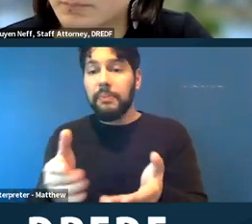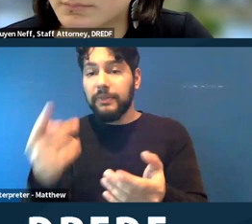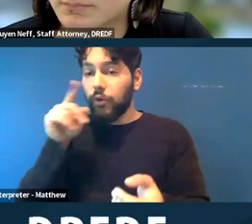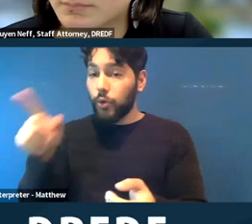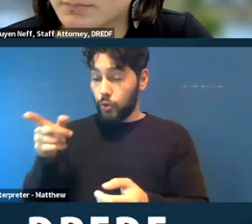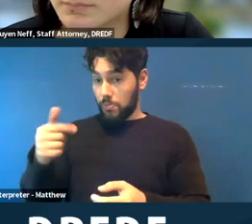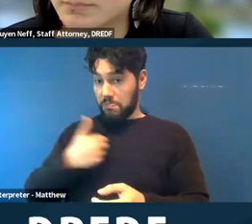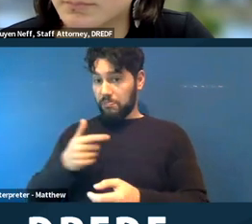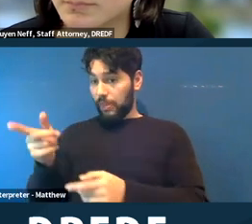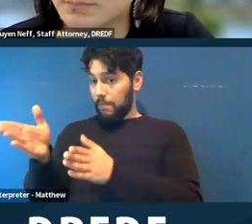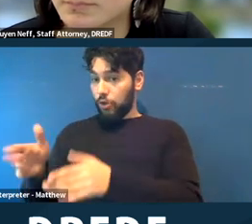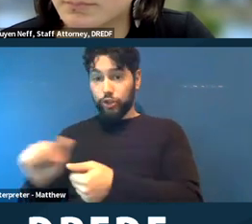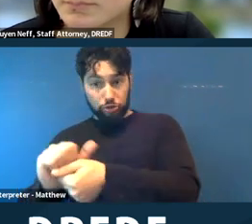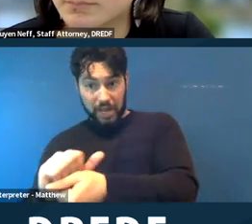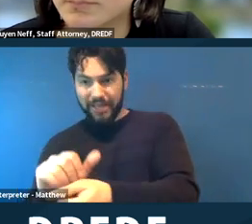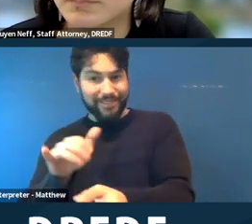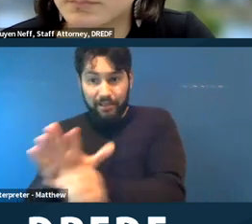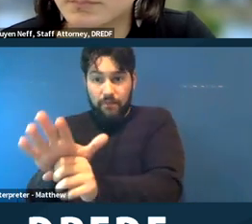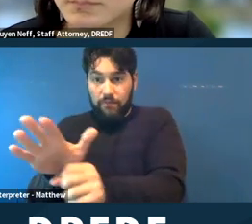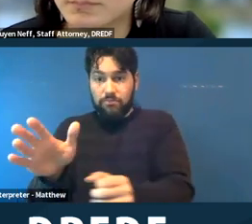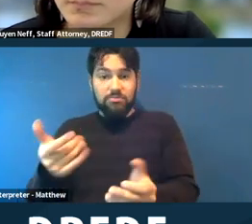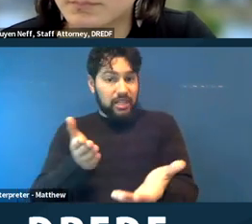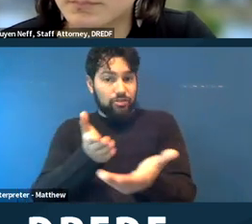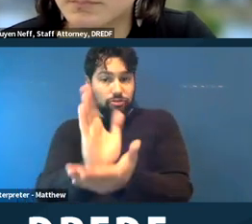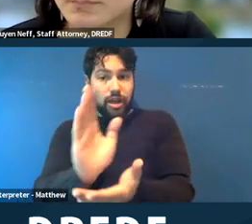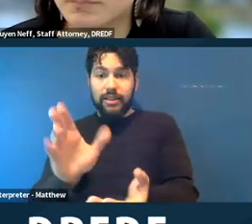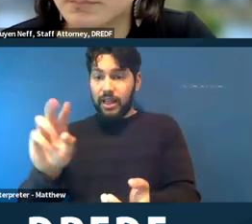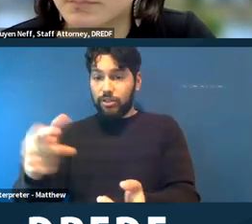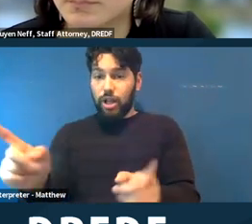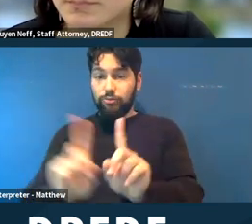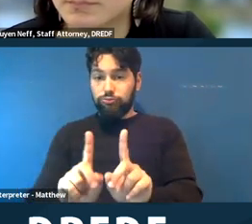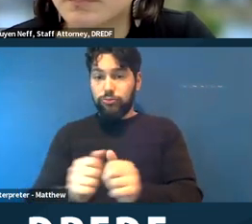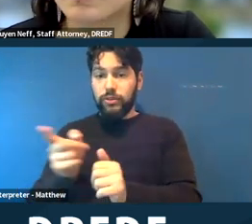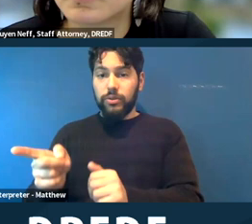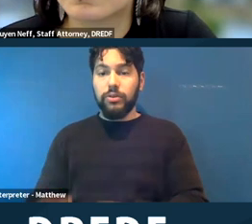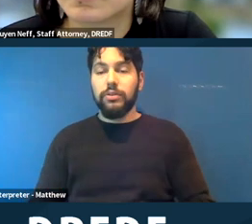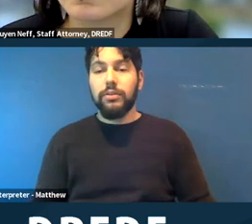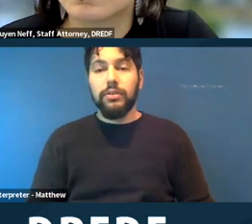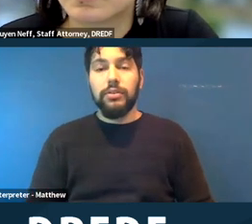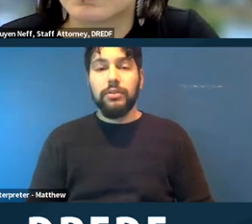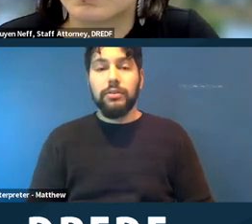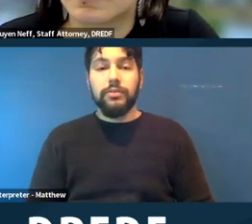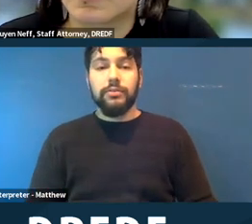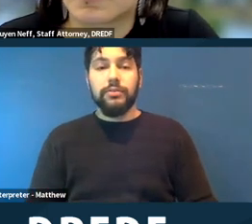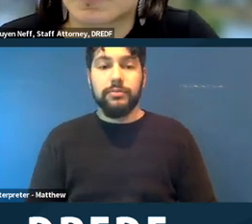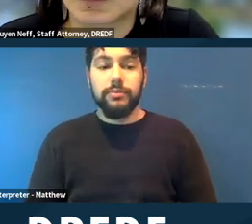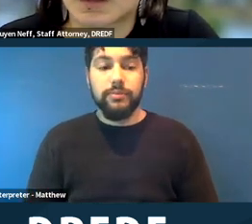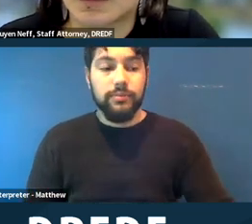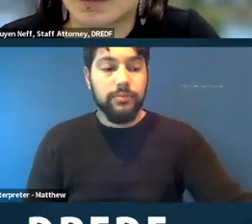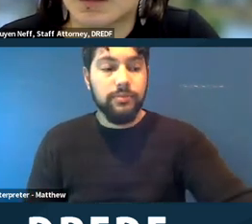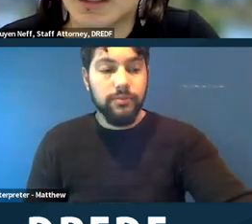do that for you, that's enough. You have the right to be accompanied by that dog.